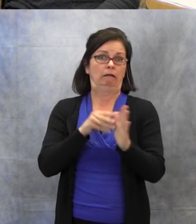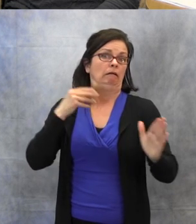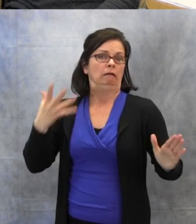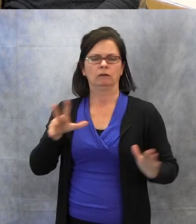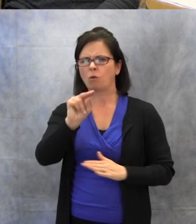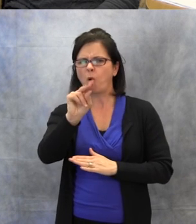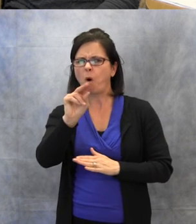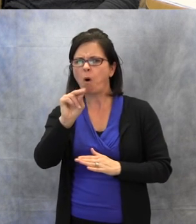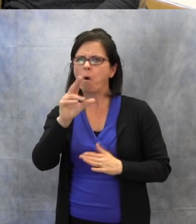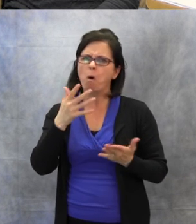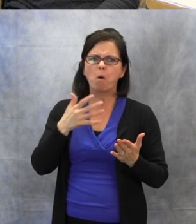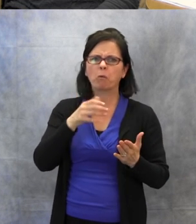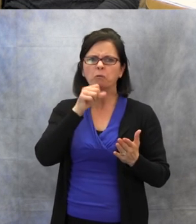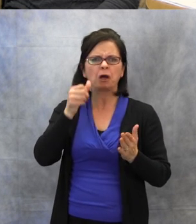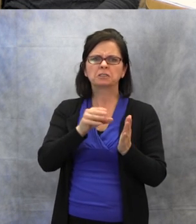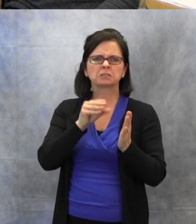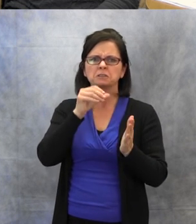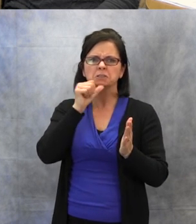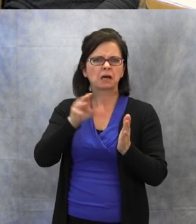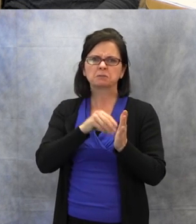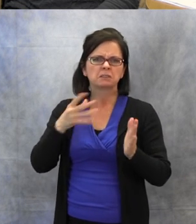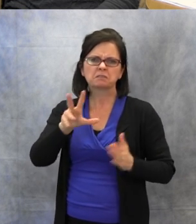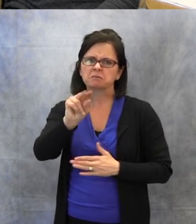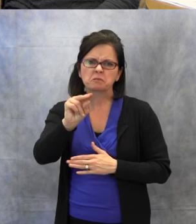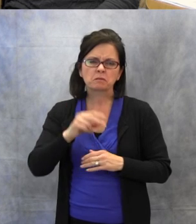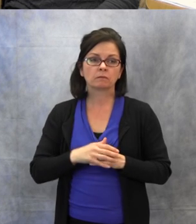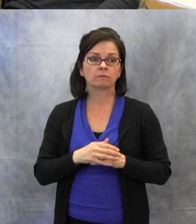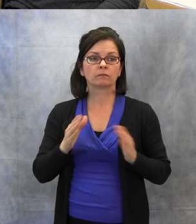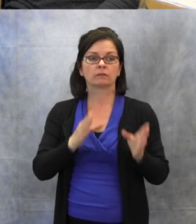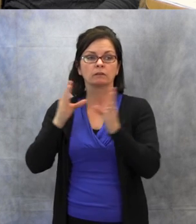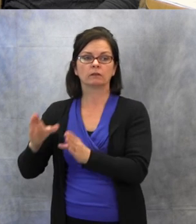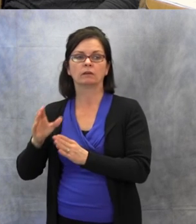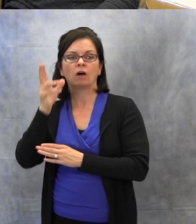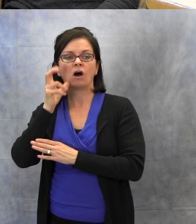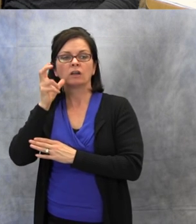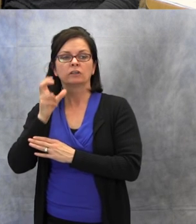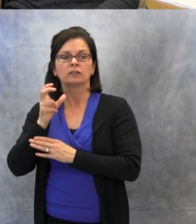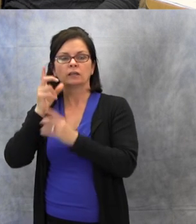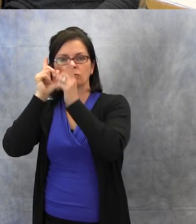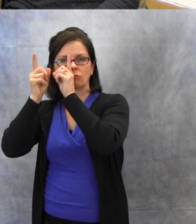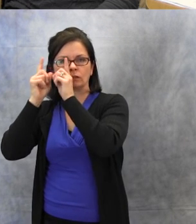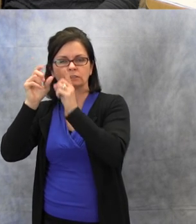is just a brand new one, that I just discovered. Where you can do some auditory discrimination